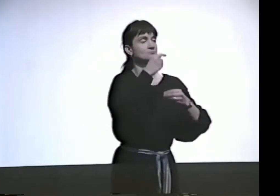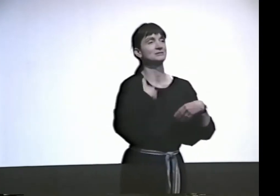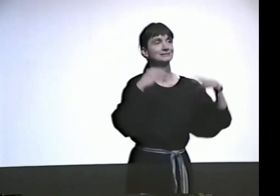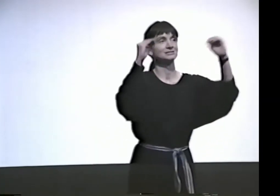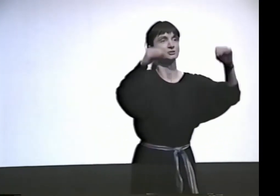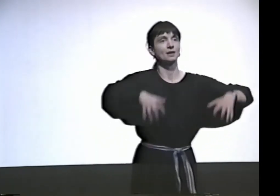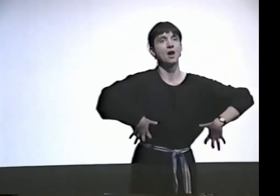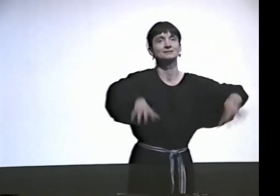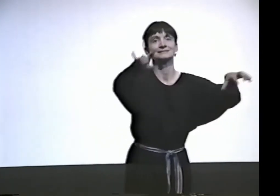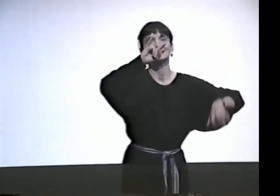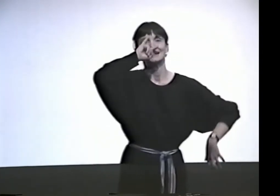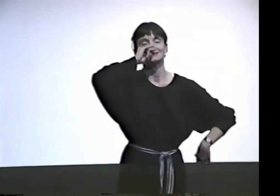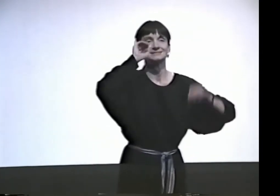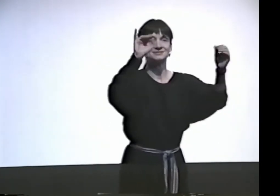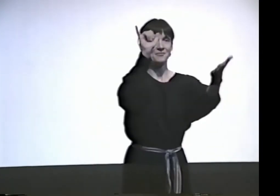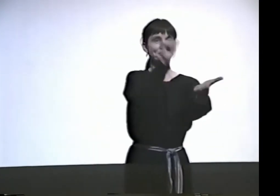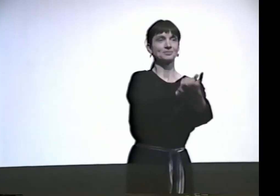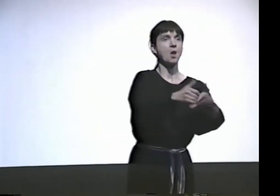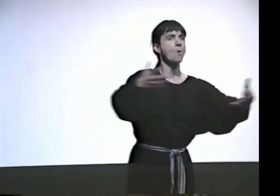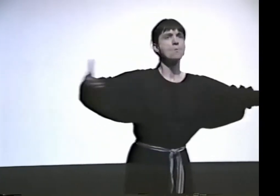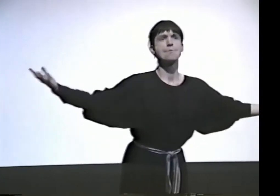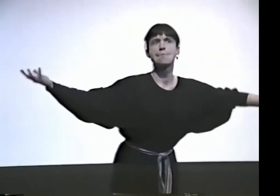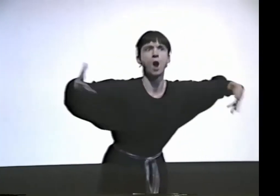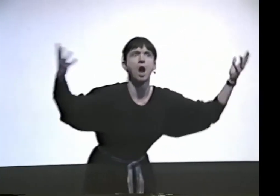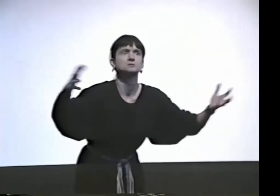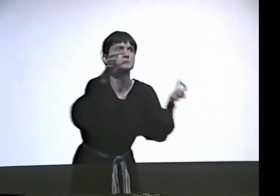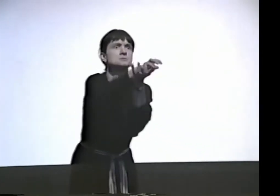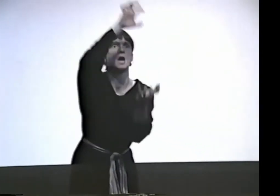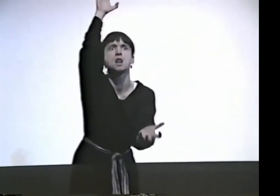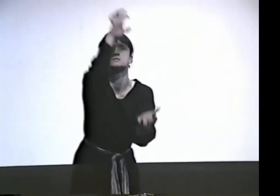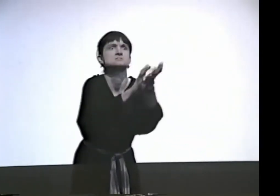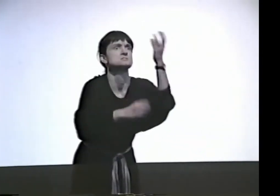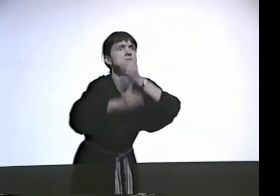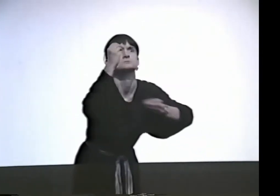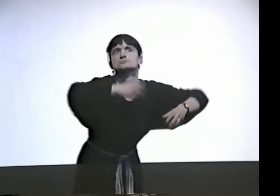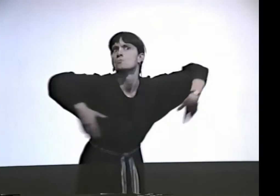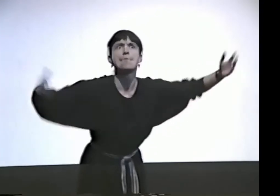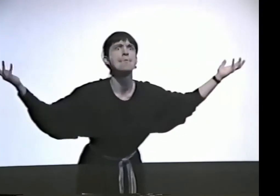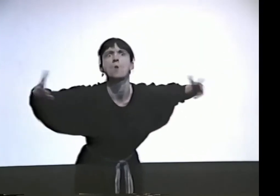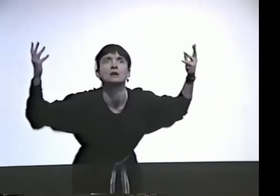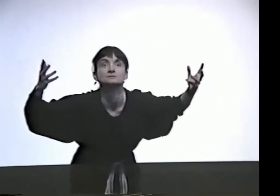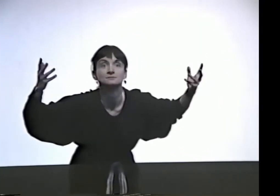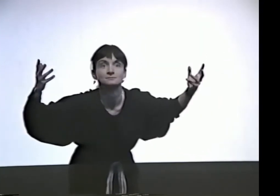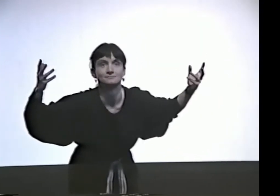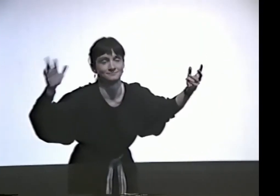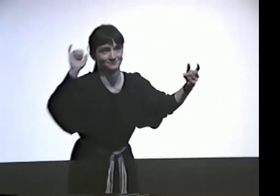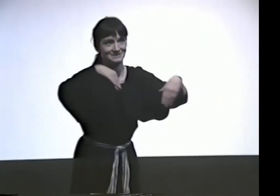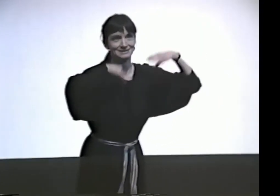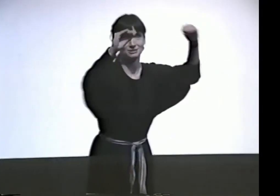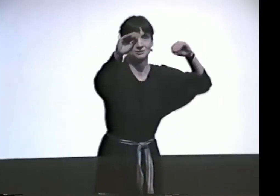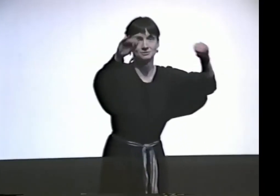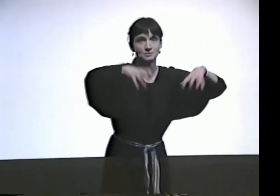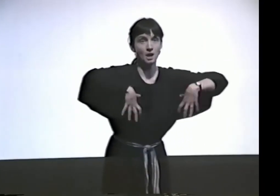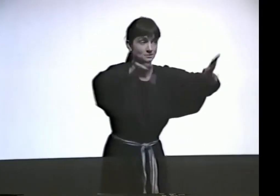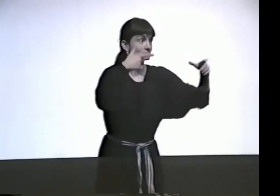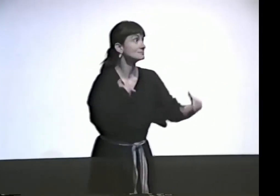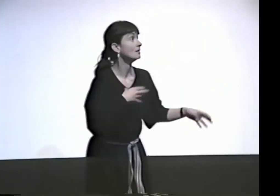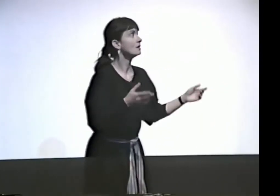"WHAT DO CROCODILES EAT?" I TEACH ALL THE KIDS THAT. "WHAT DO CROCODILES EAT?" WHAT? I TEACH THEM THAT,